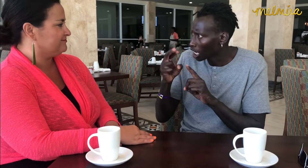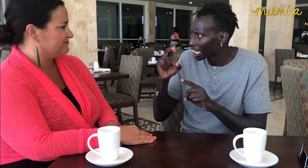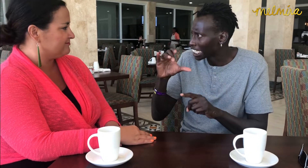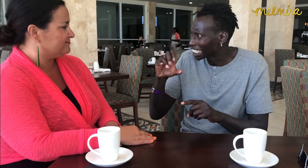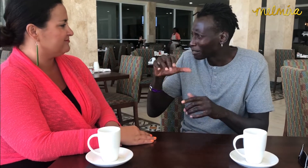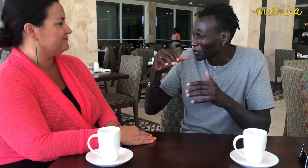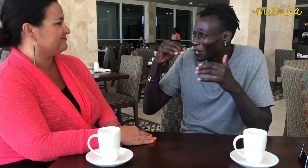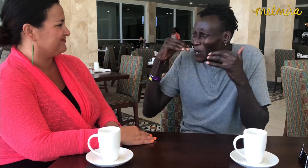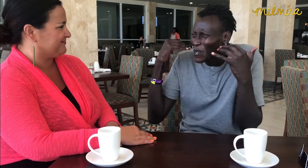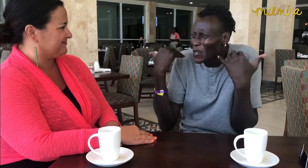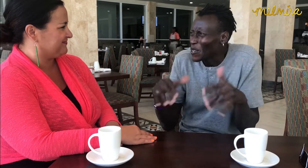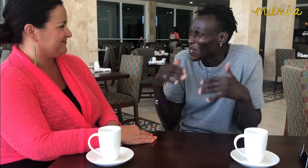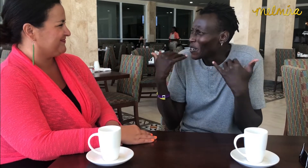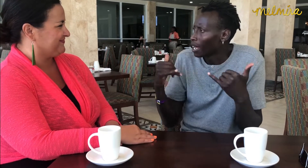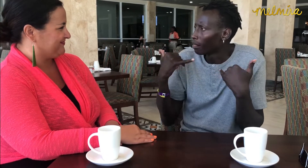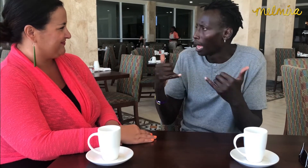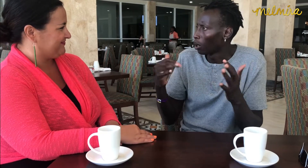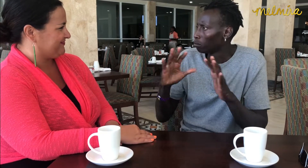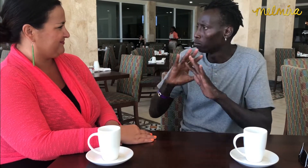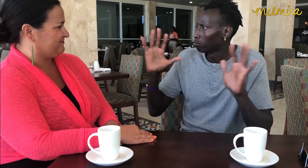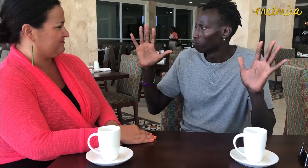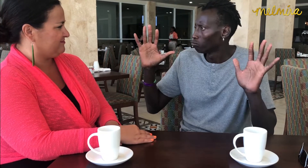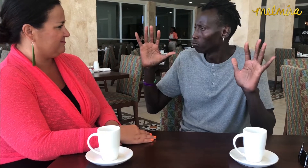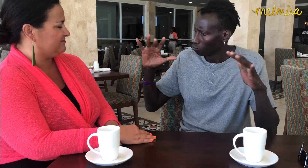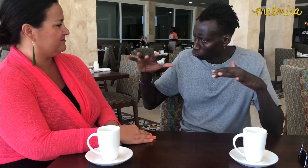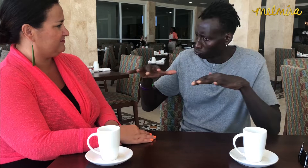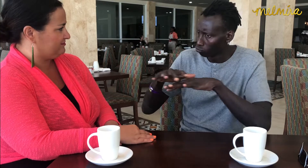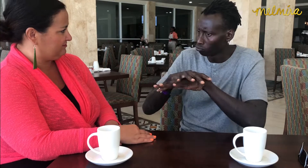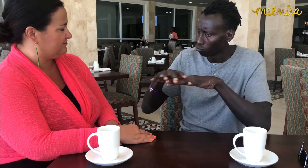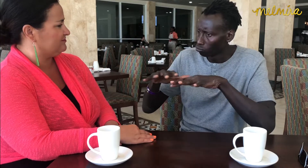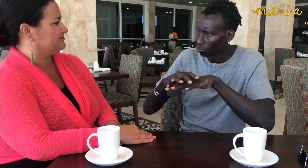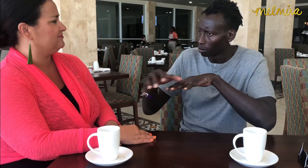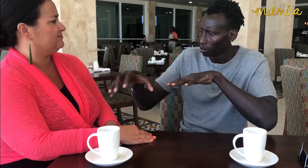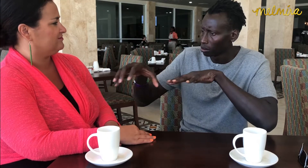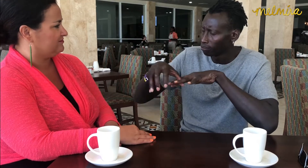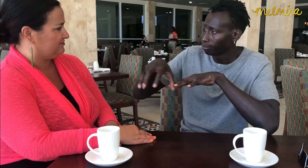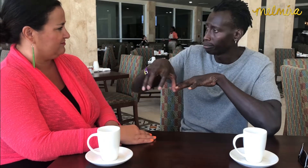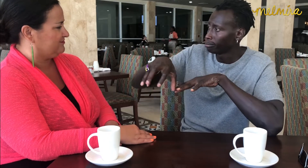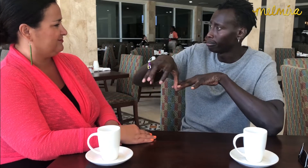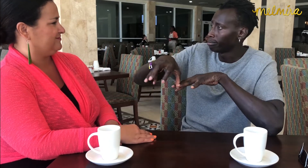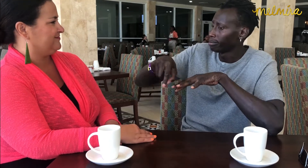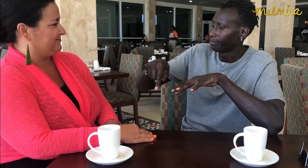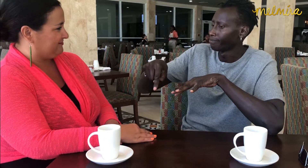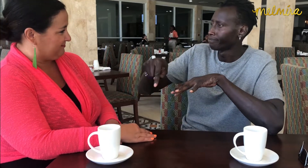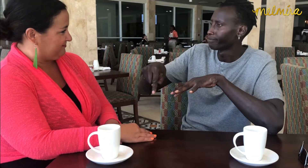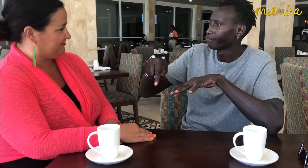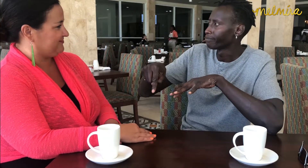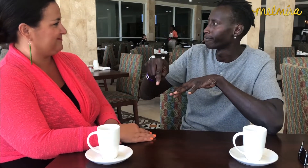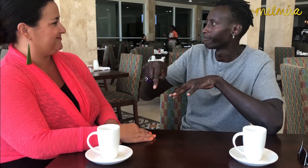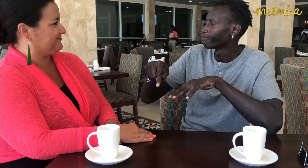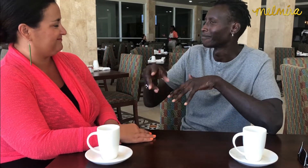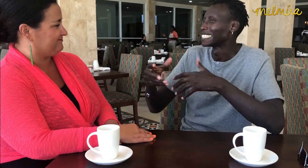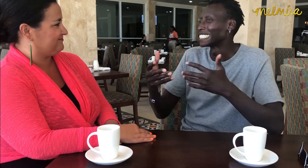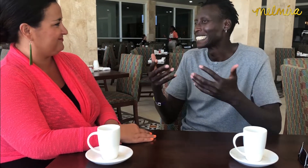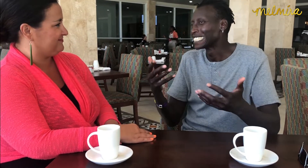Same example of racism. Nowadays, it's more peaceful, but there's an occasional conflict.